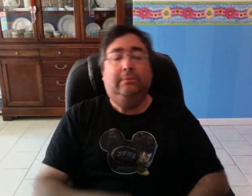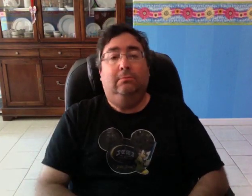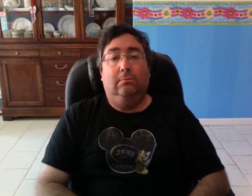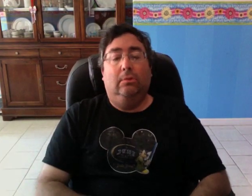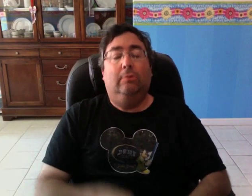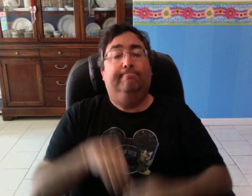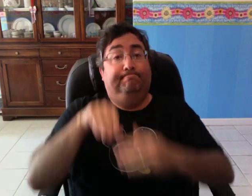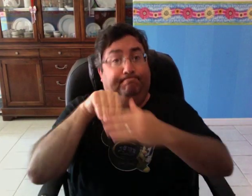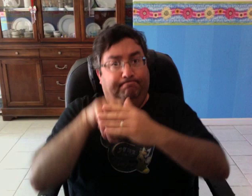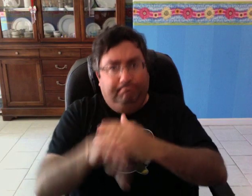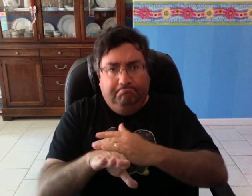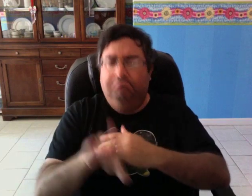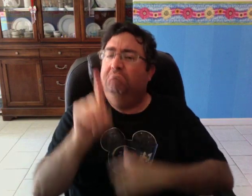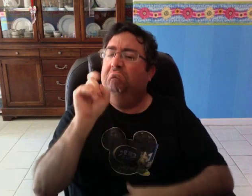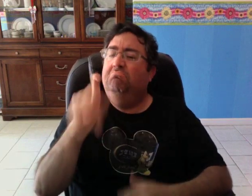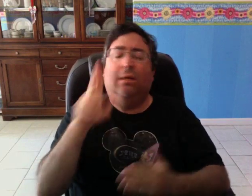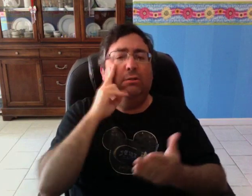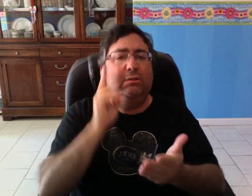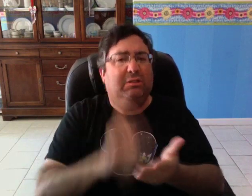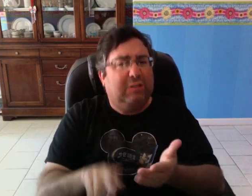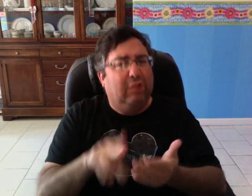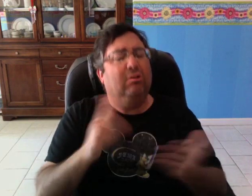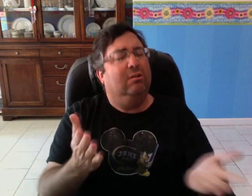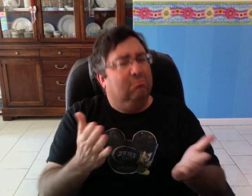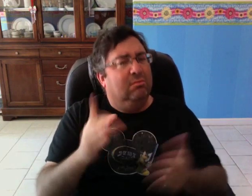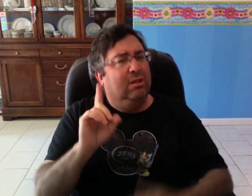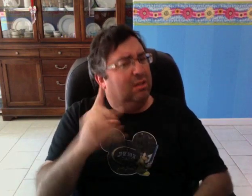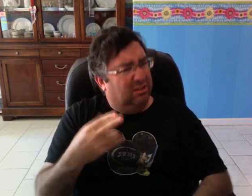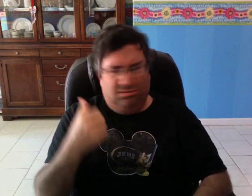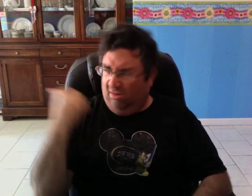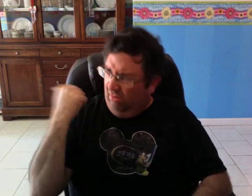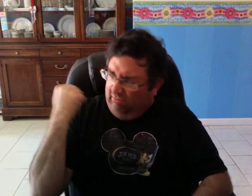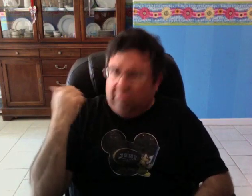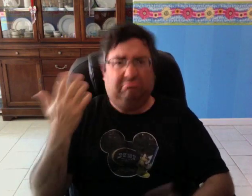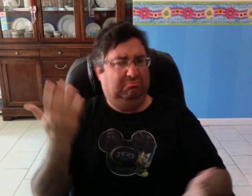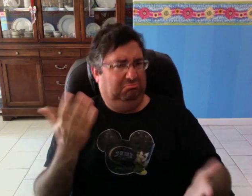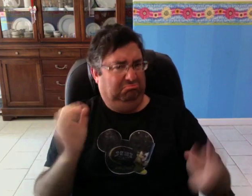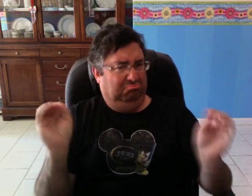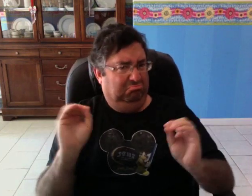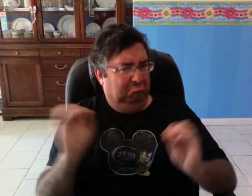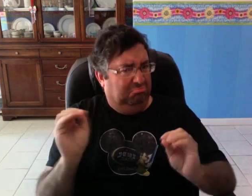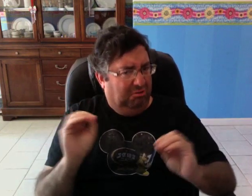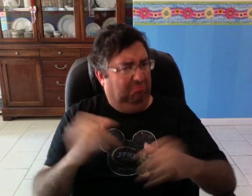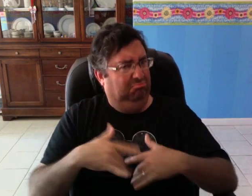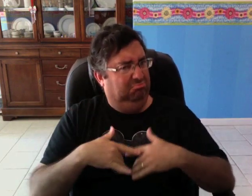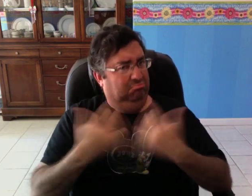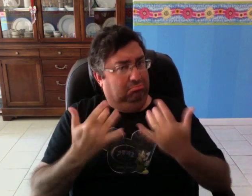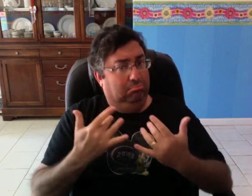and ask the secretary about what was going on with DH.